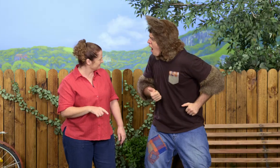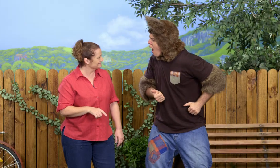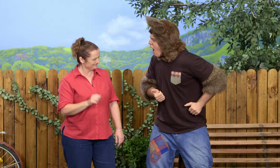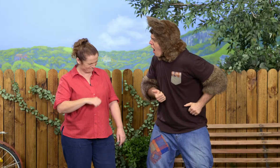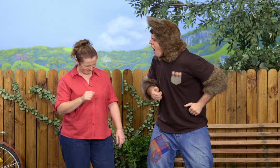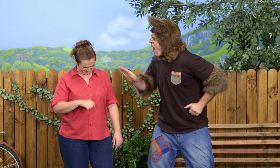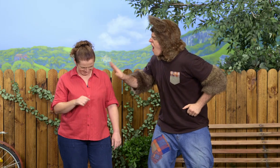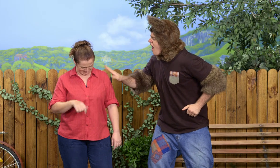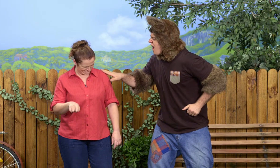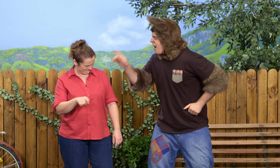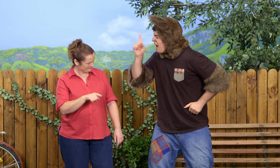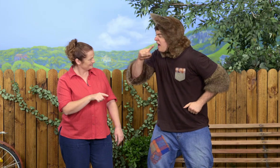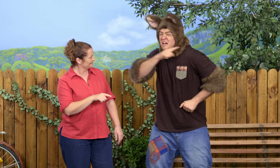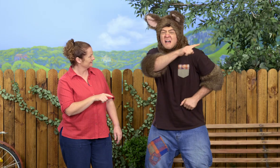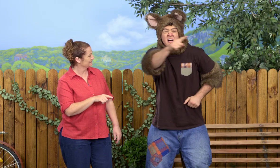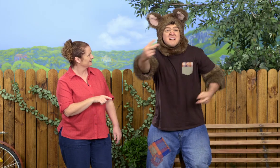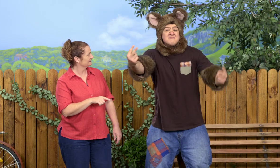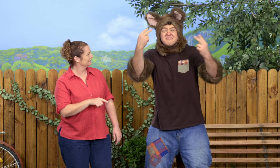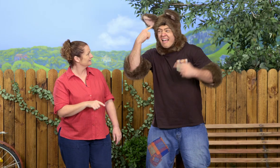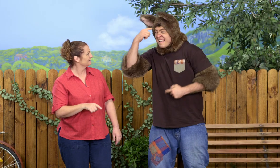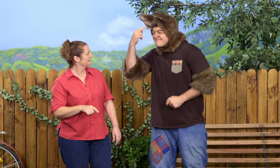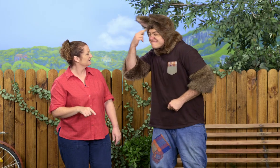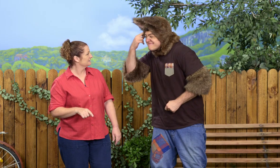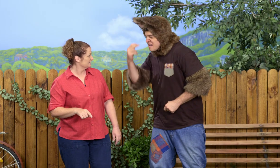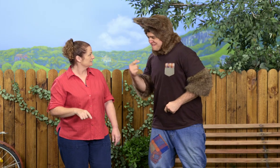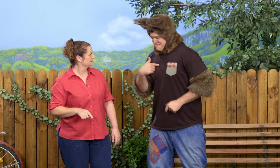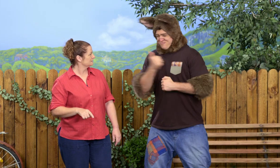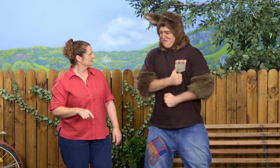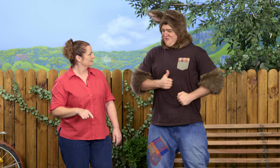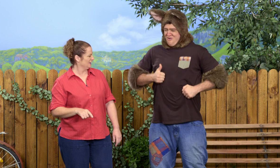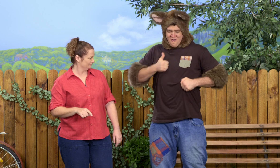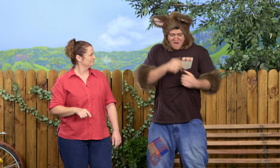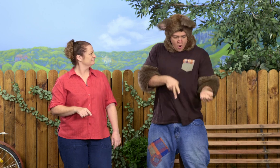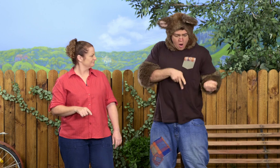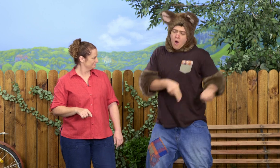Oh, yes. This might sound silly, but I feel like I was taking the rope for a walk.